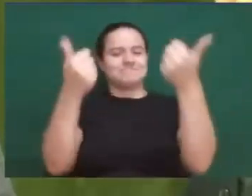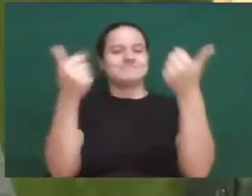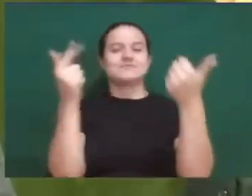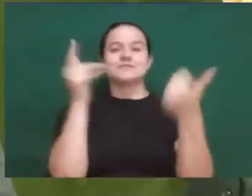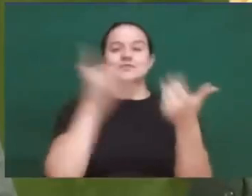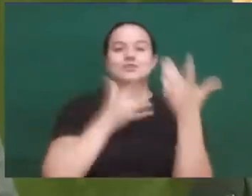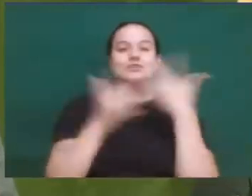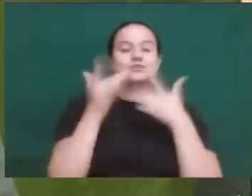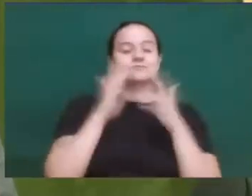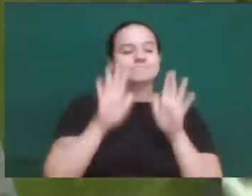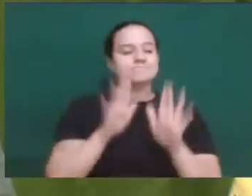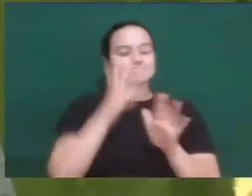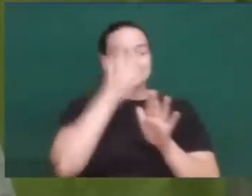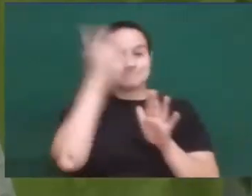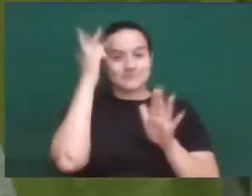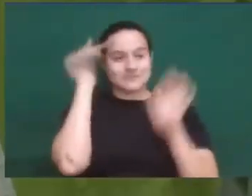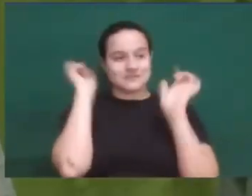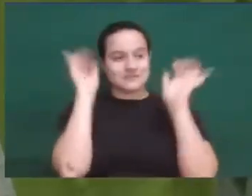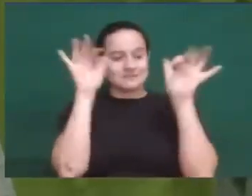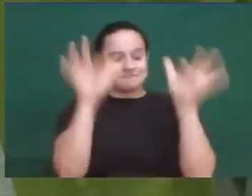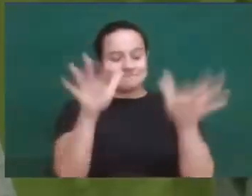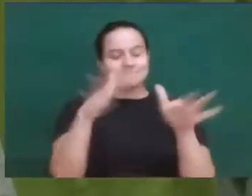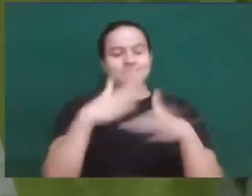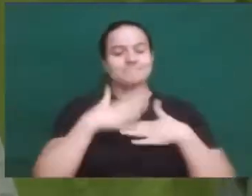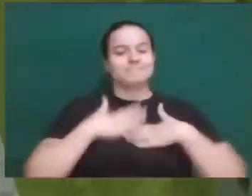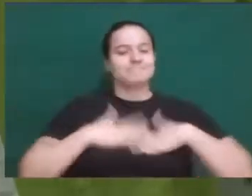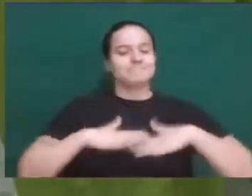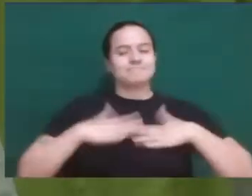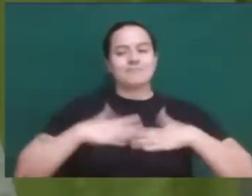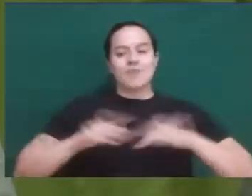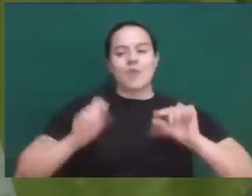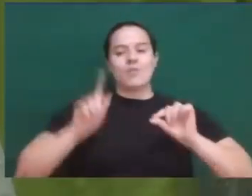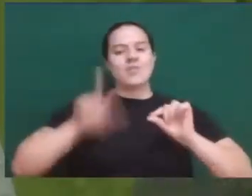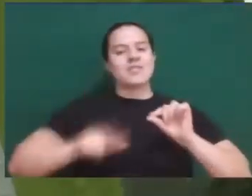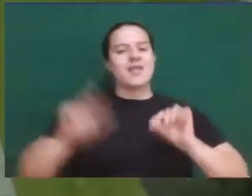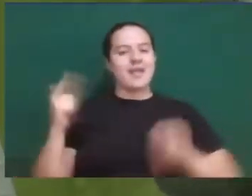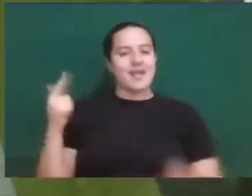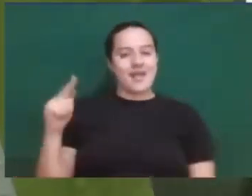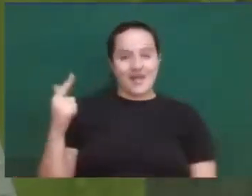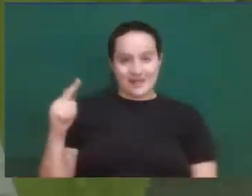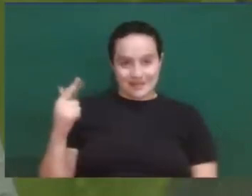What was, what is Galilee? In Judea, it was said